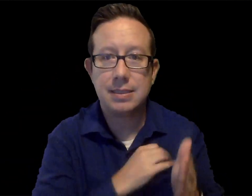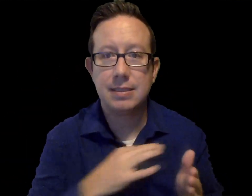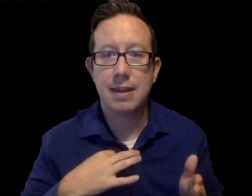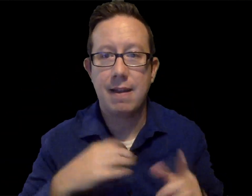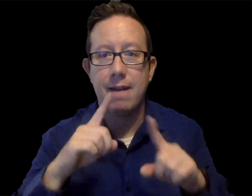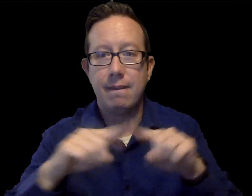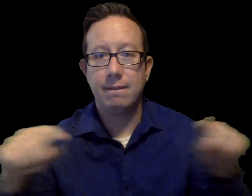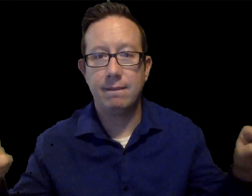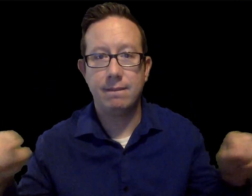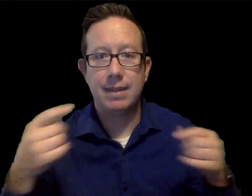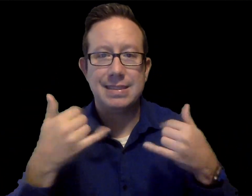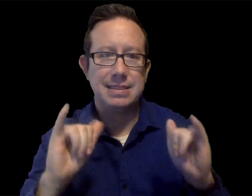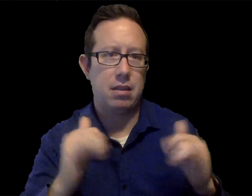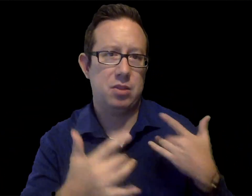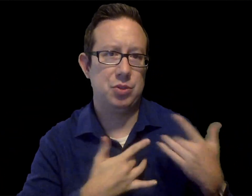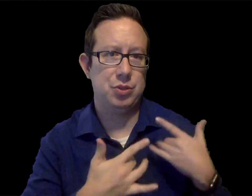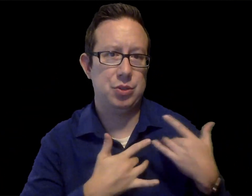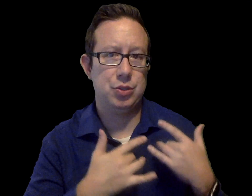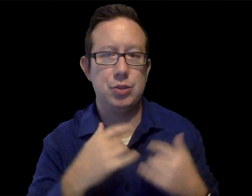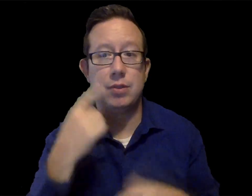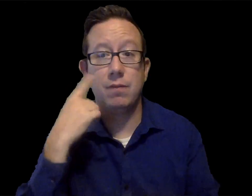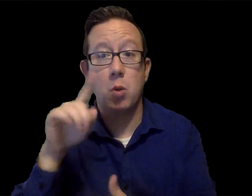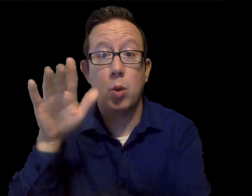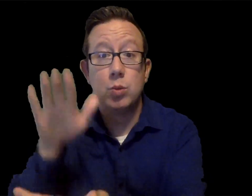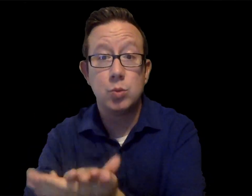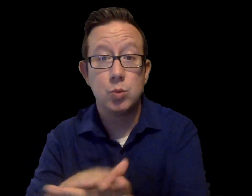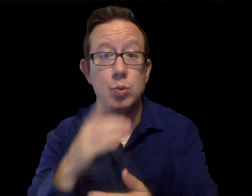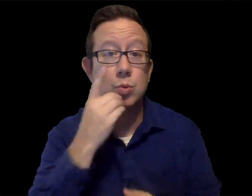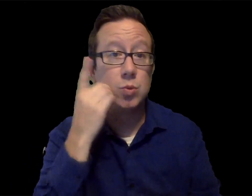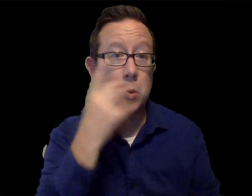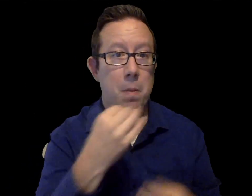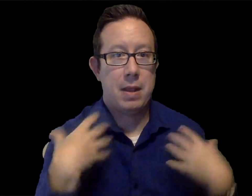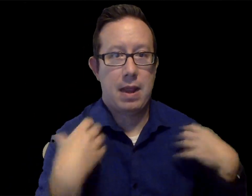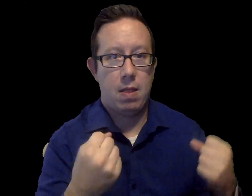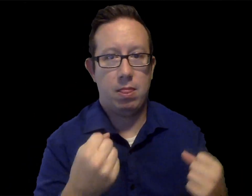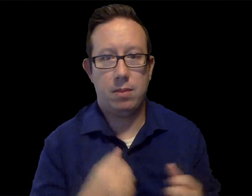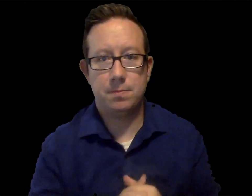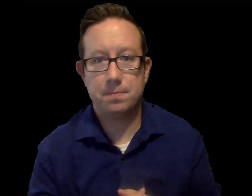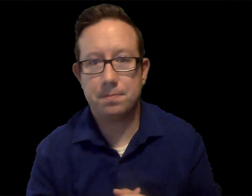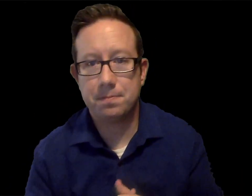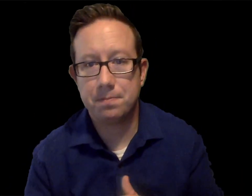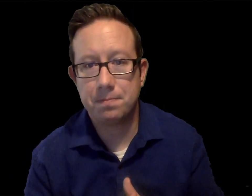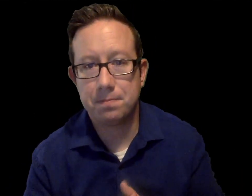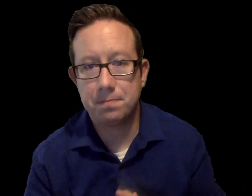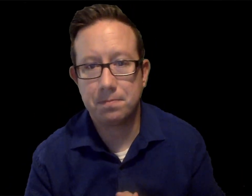Social distancing requirements, staff absences and so forth are still a concern,